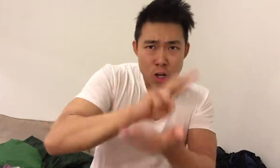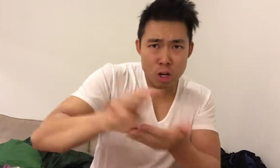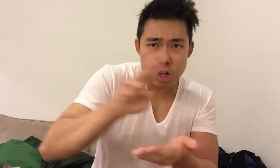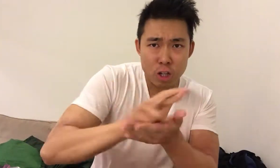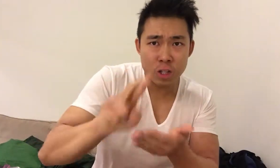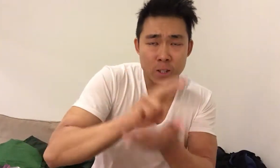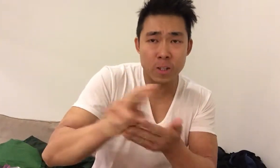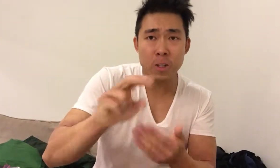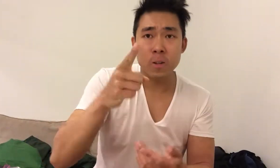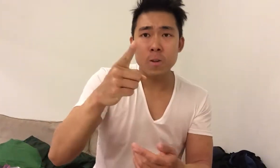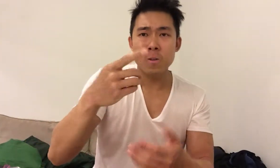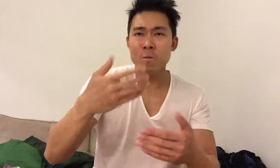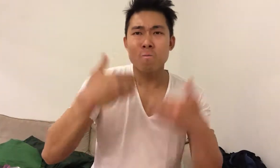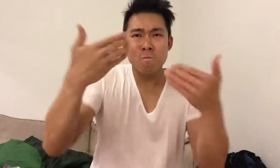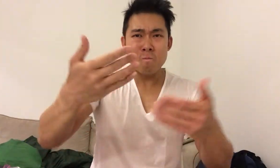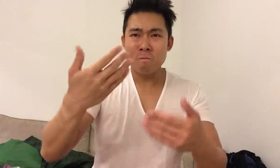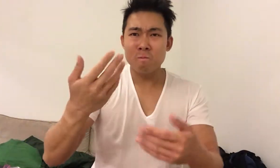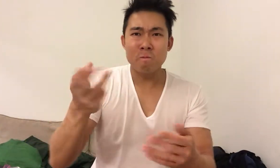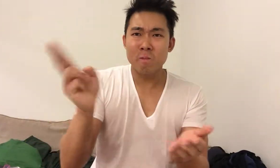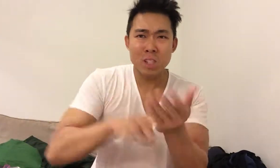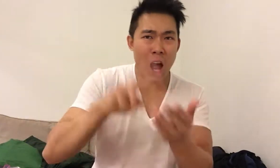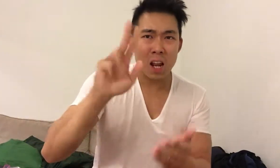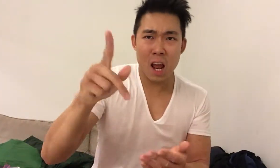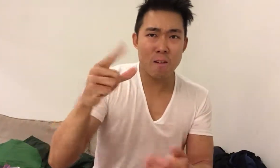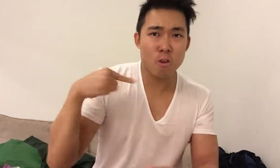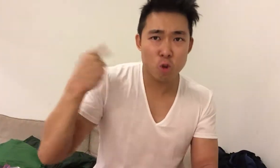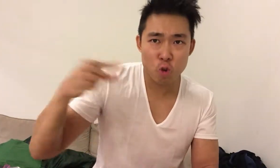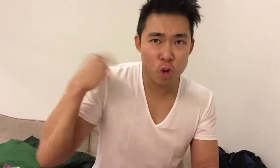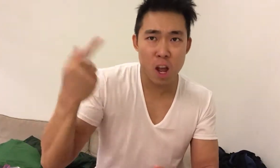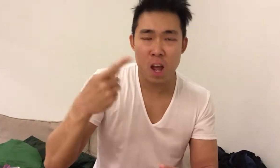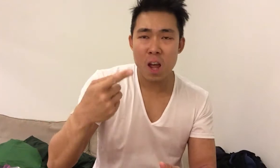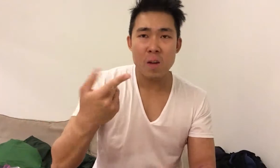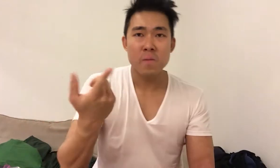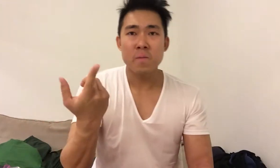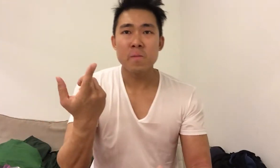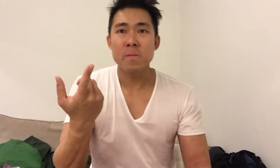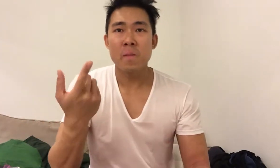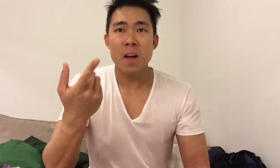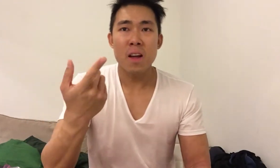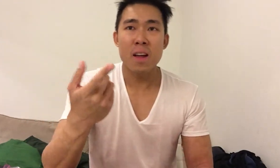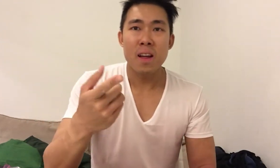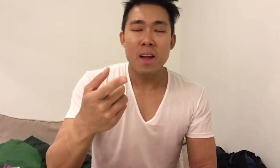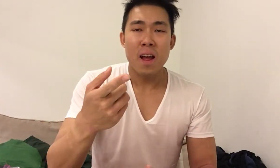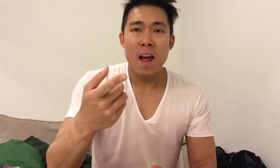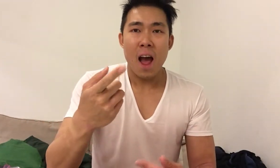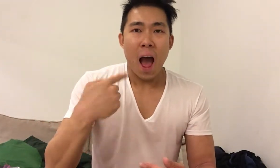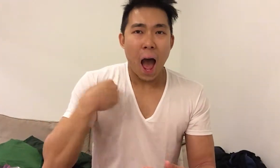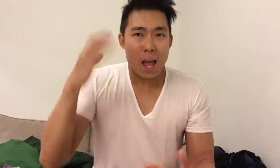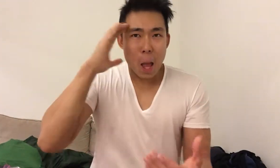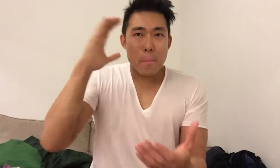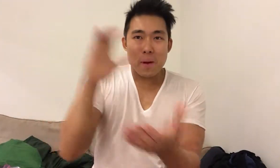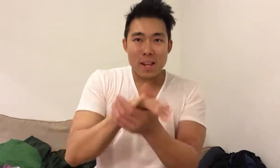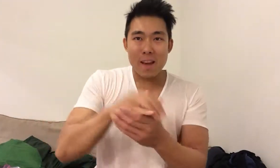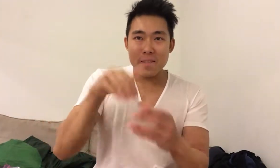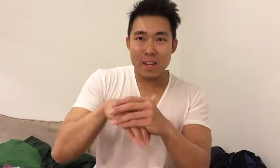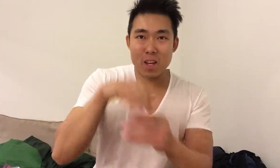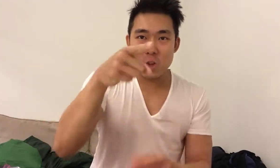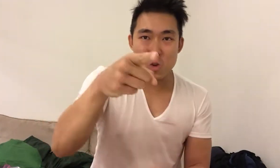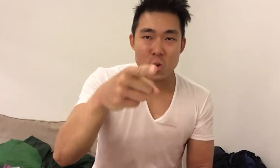Just start researching! Go ahead and sign up for a gym membership. I believe in you!